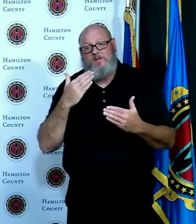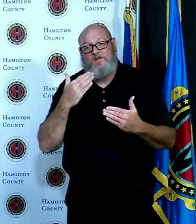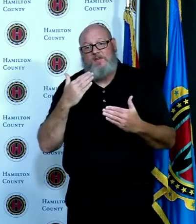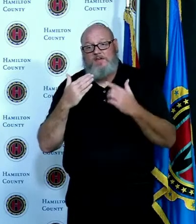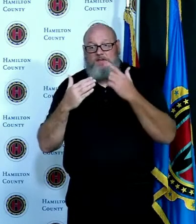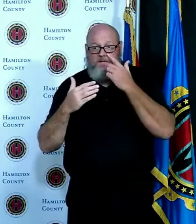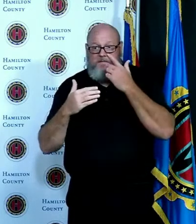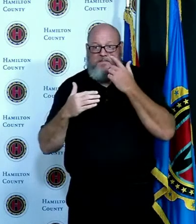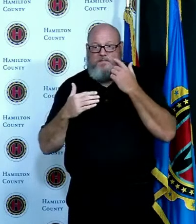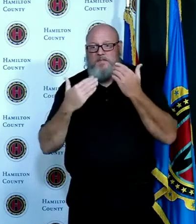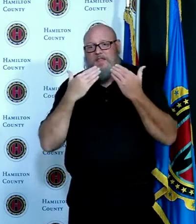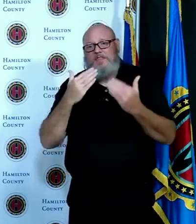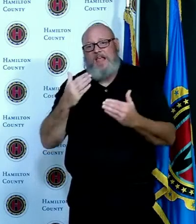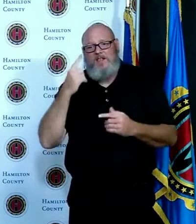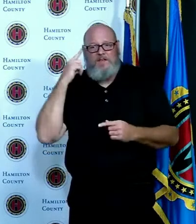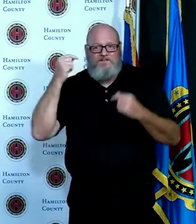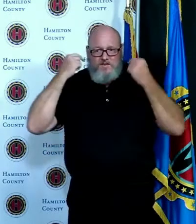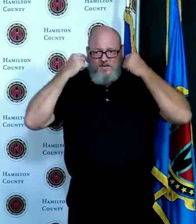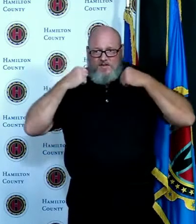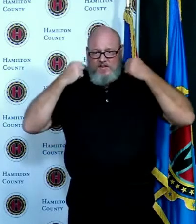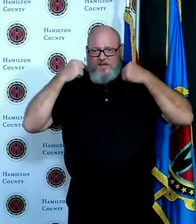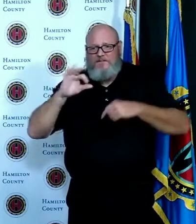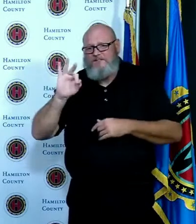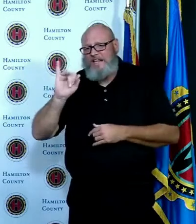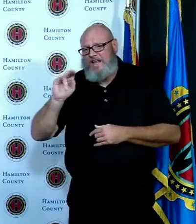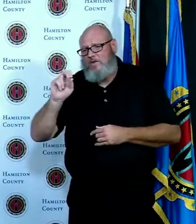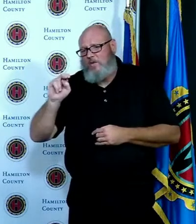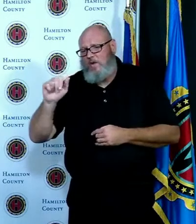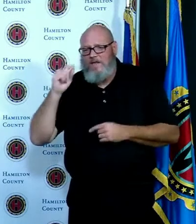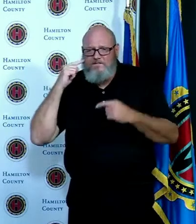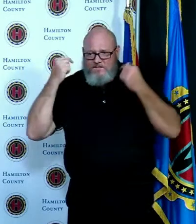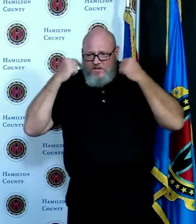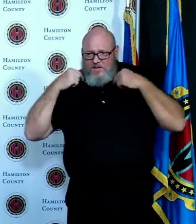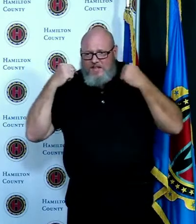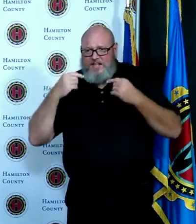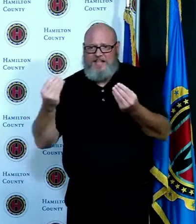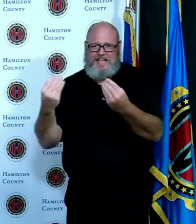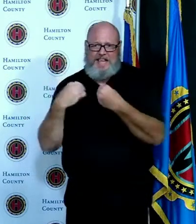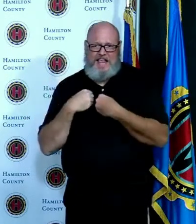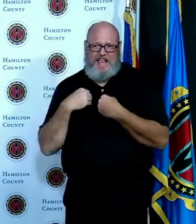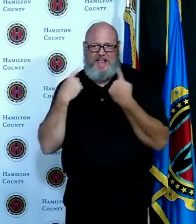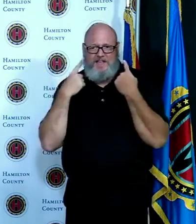for lending a bright spot to our briefing remember to vote everybody it's next Tuesday